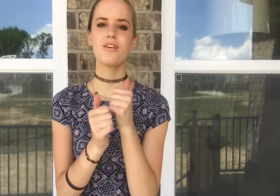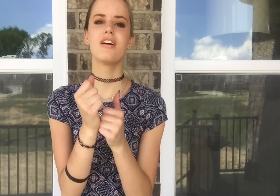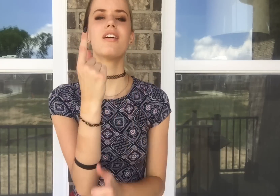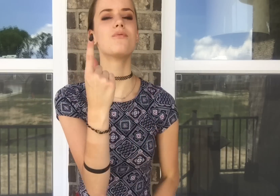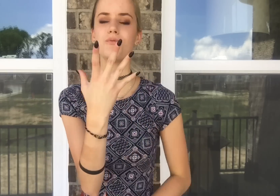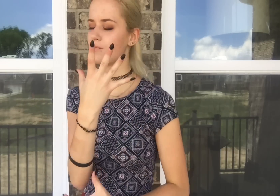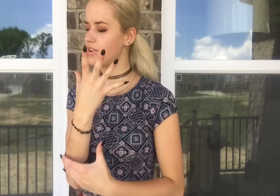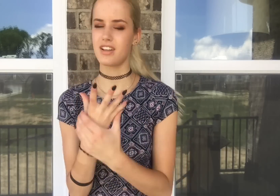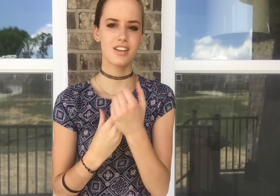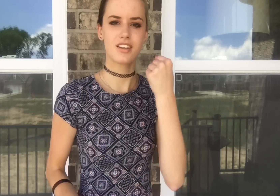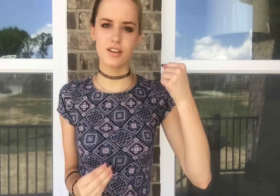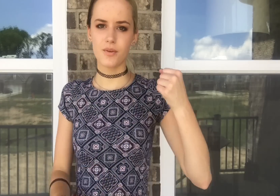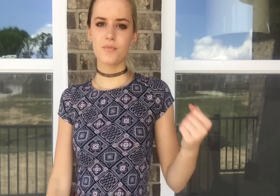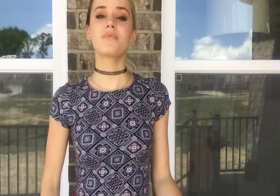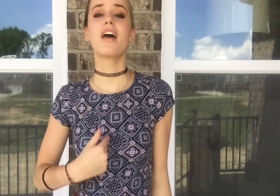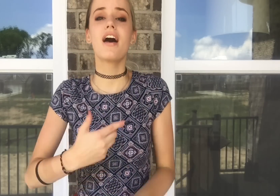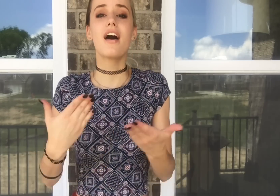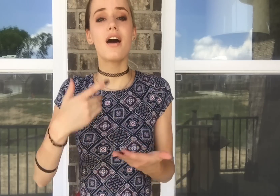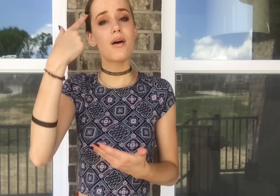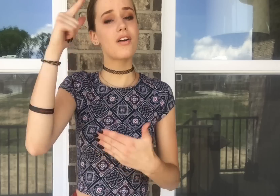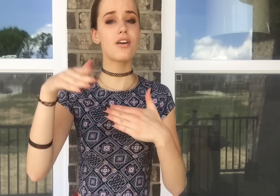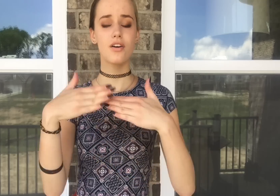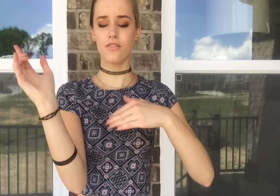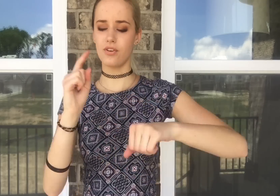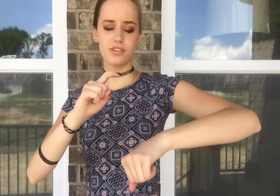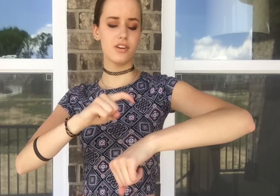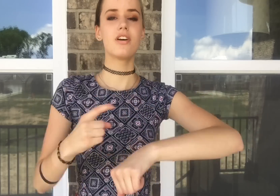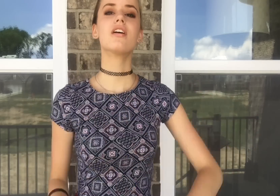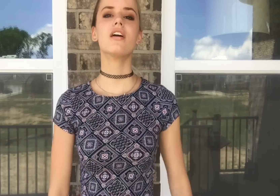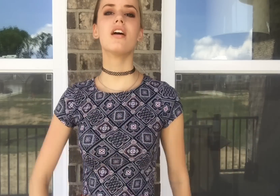But everybody's gone And I've been here for too long